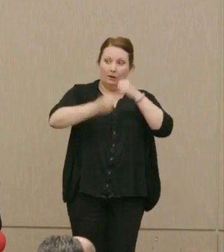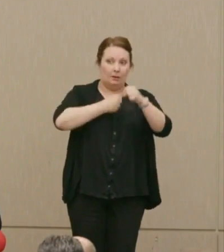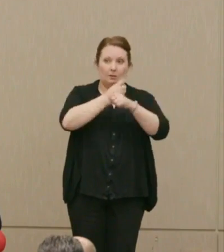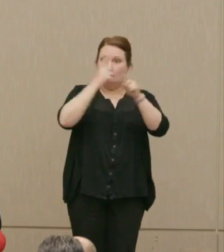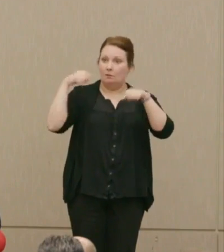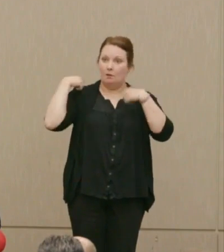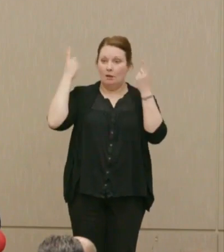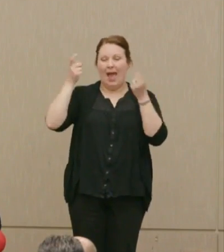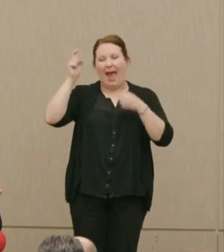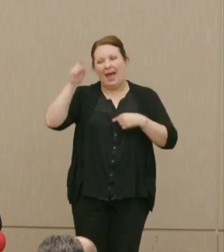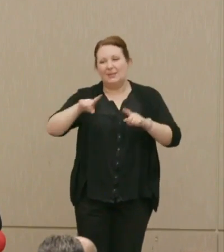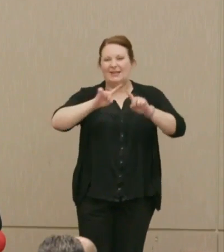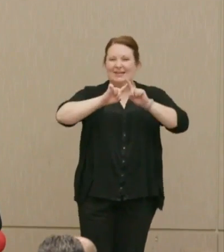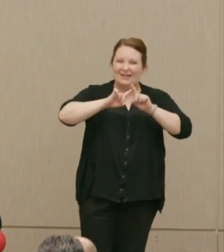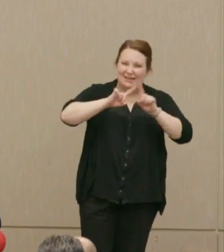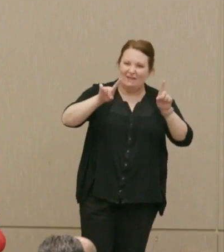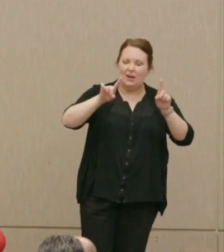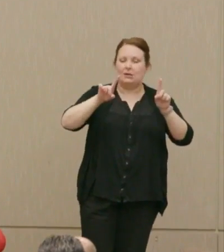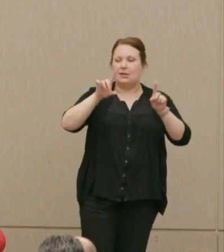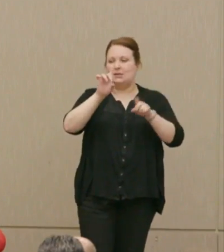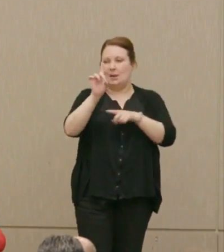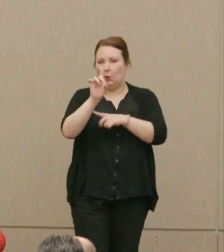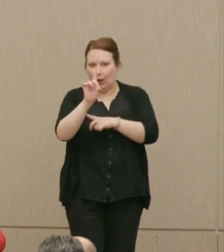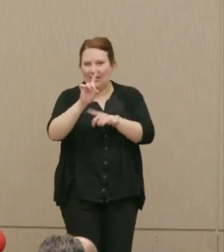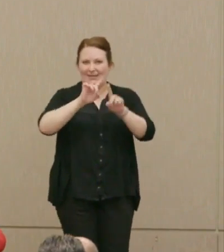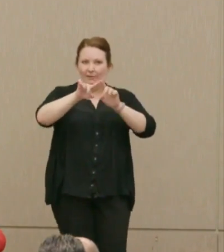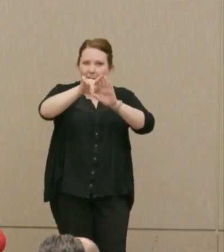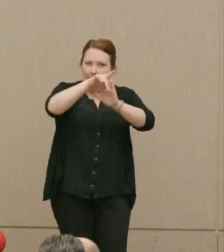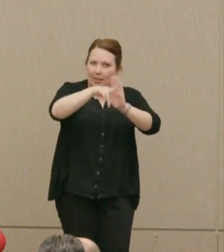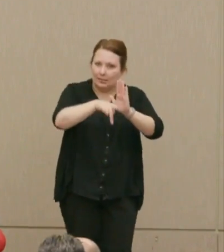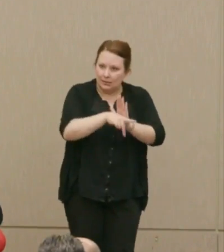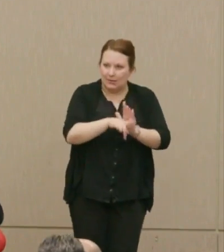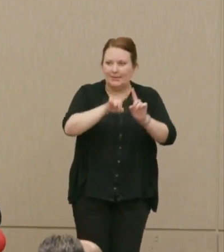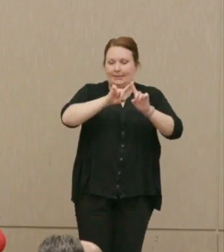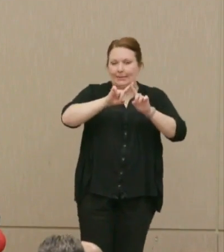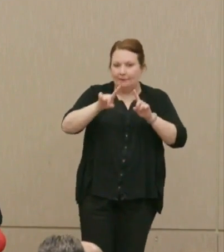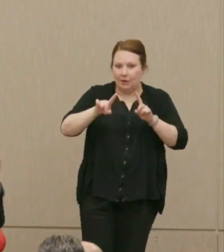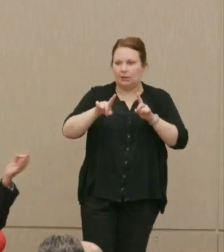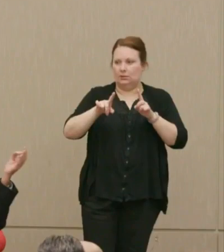It has to be a different kind of democrat and a different policy and a different, take